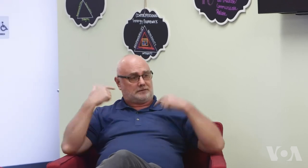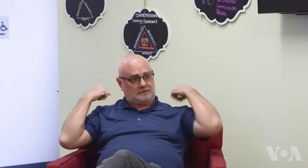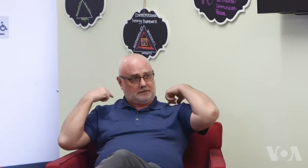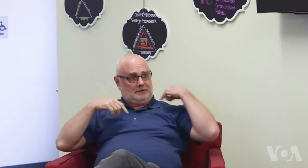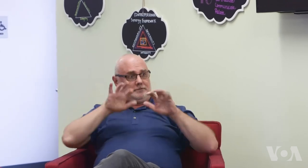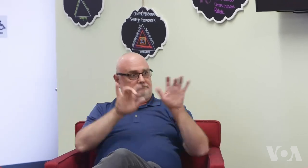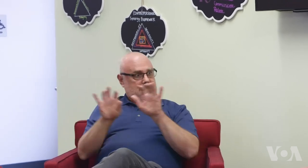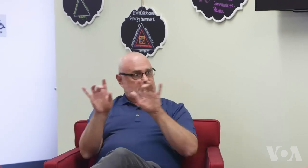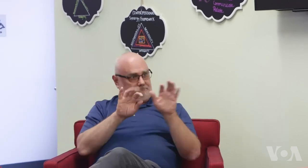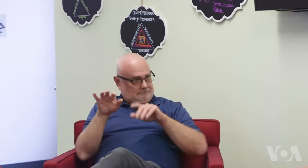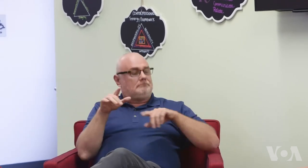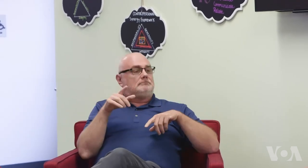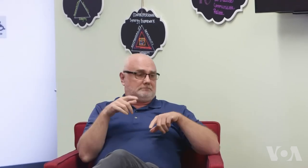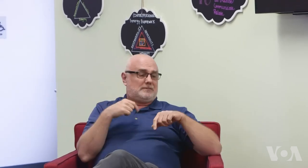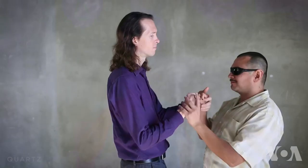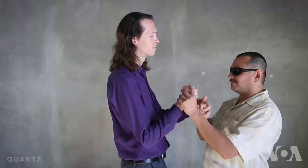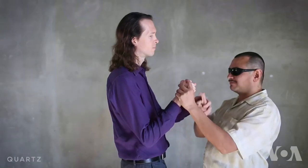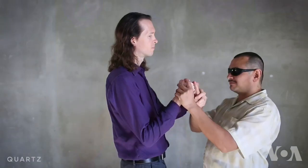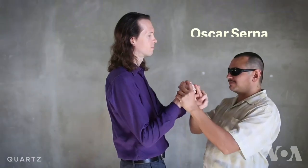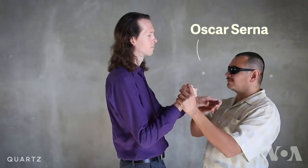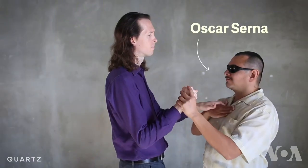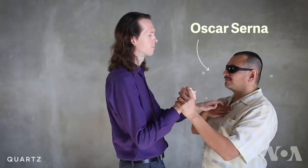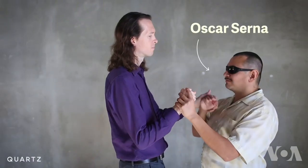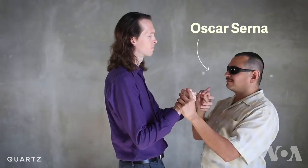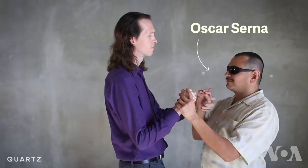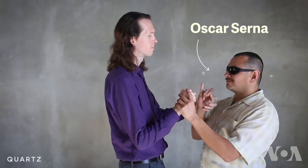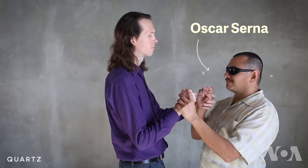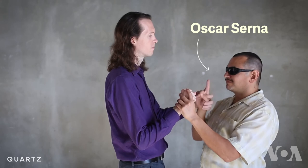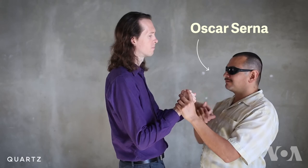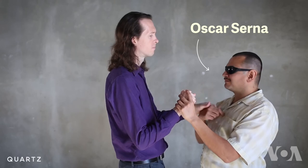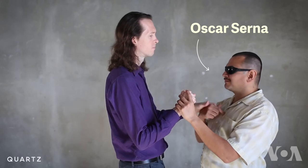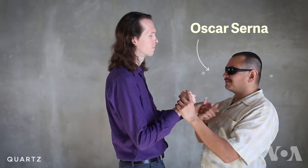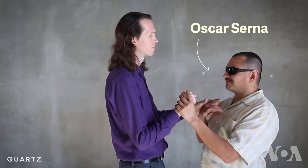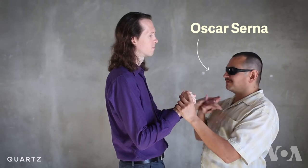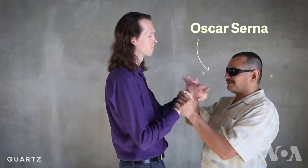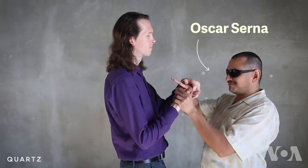like the back, arm, leg and chest to communicate feedback to one another. Oscar Serna is speaking in a brand new language.